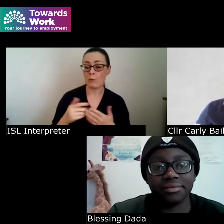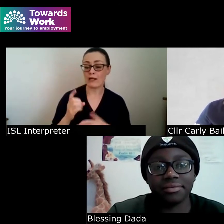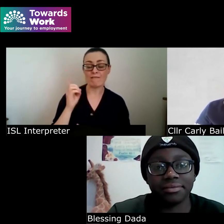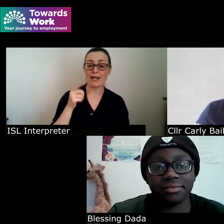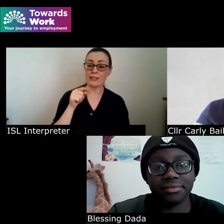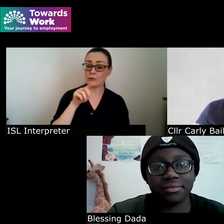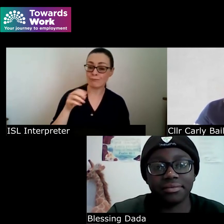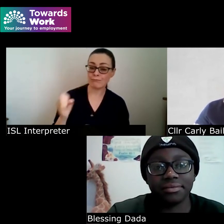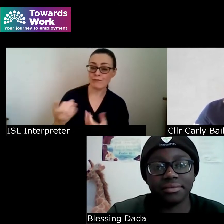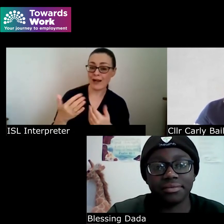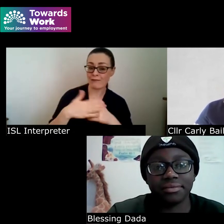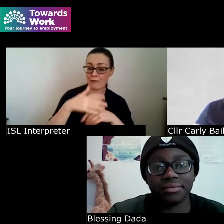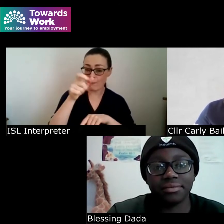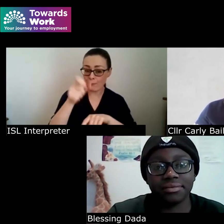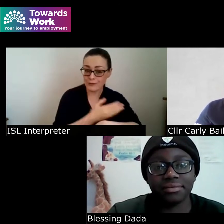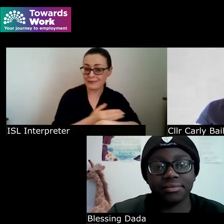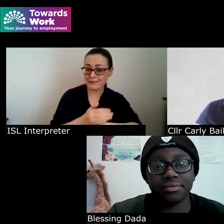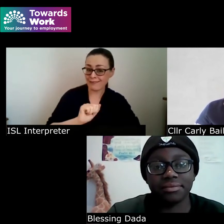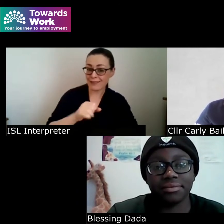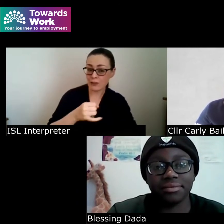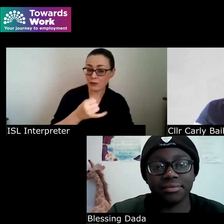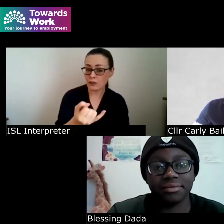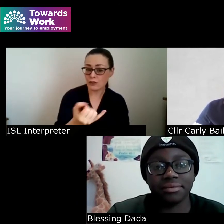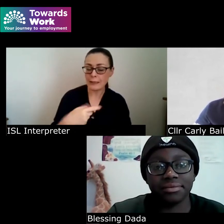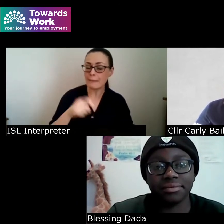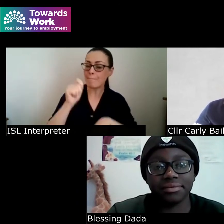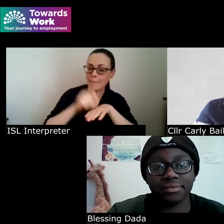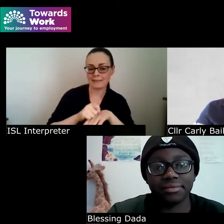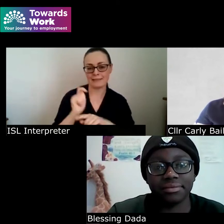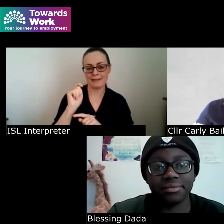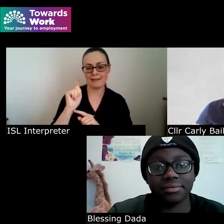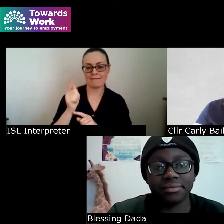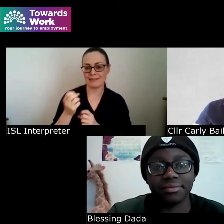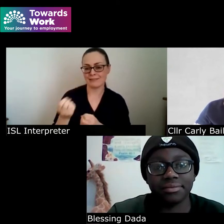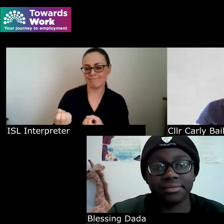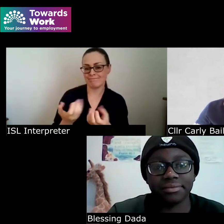starting out on their journey what's the best pieces what's the best piece of advice you can